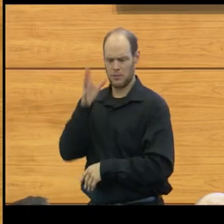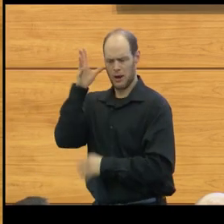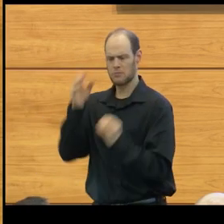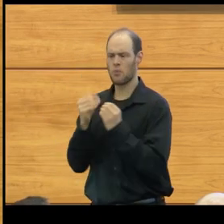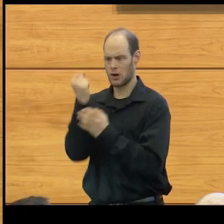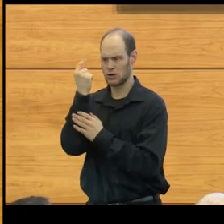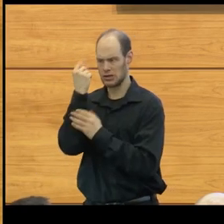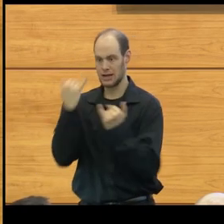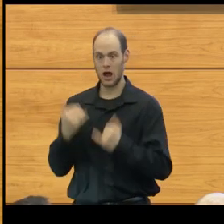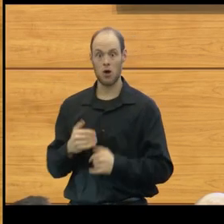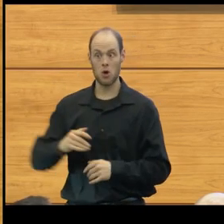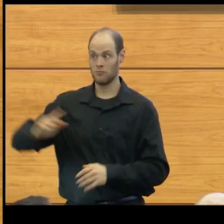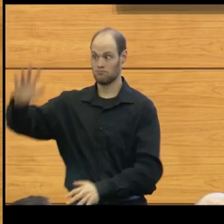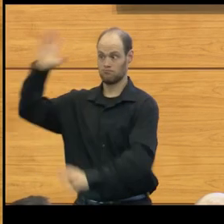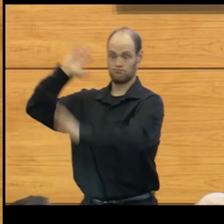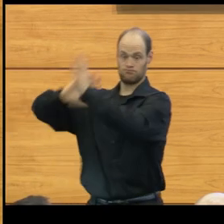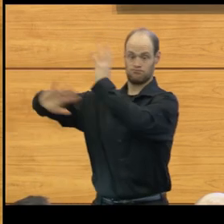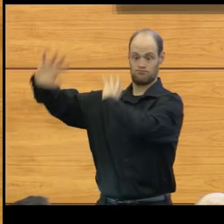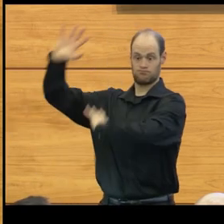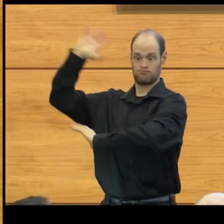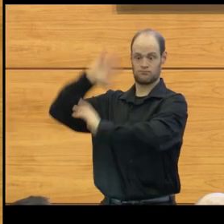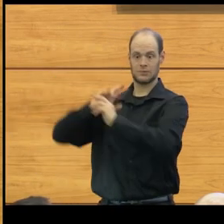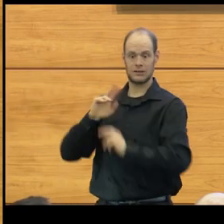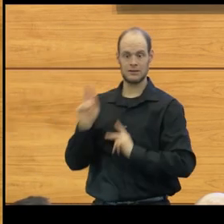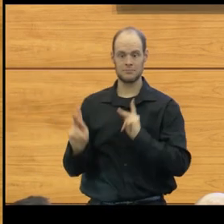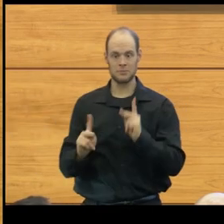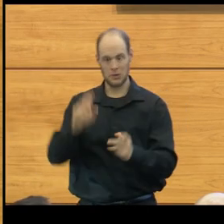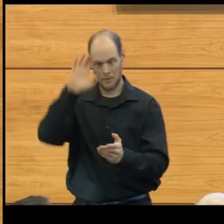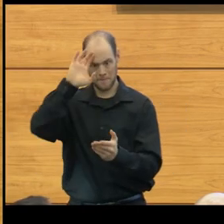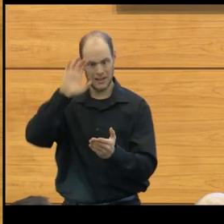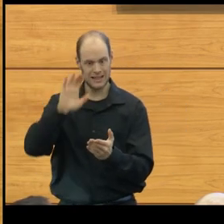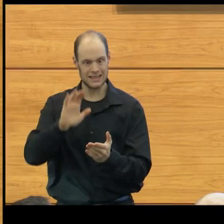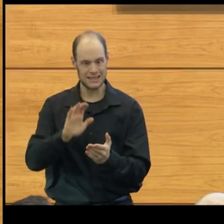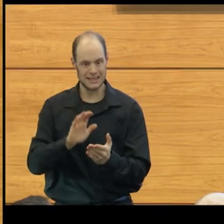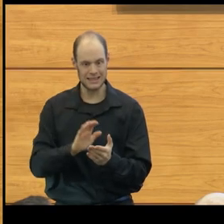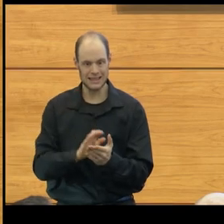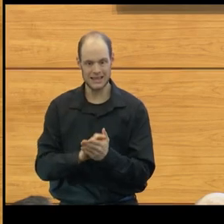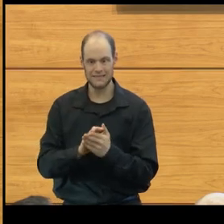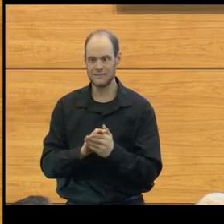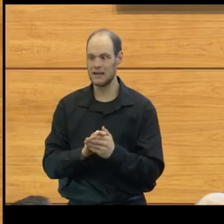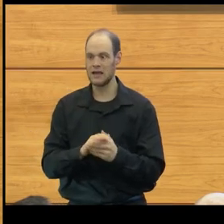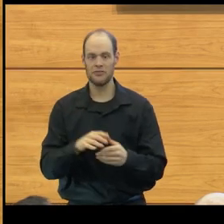Frankly, I think early on, people honestly believed that things were like black and white, you know?